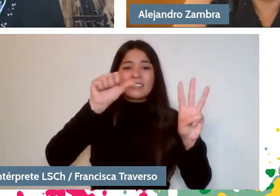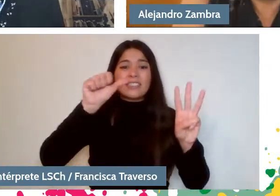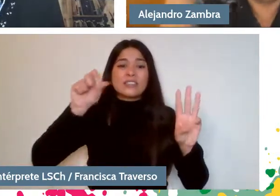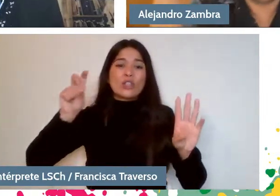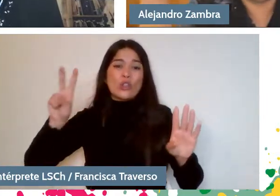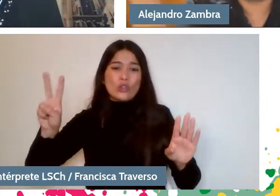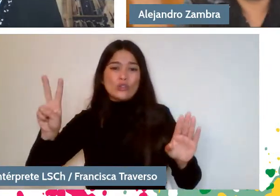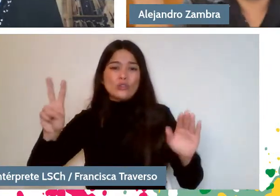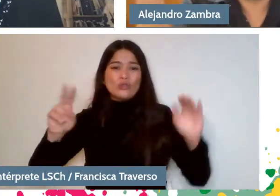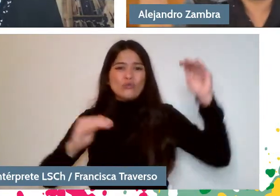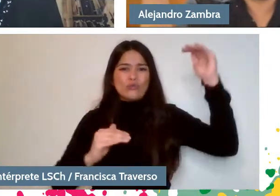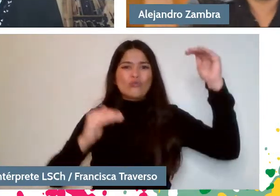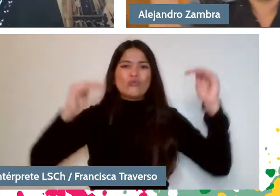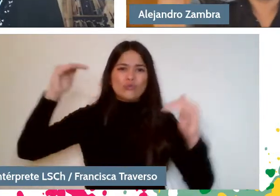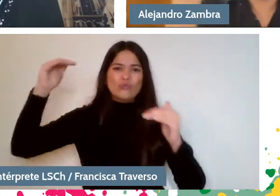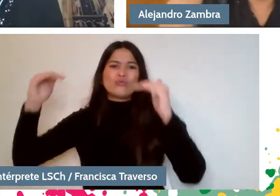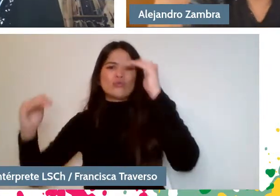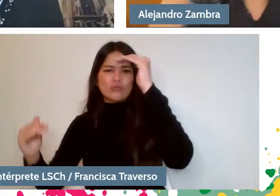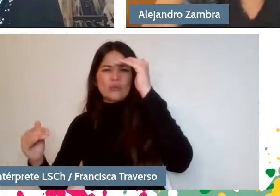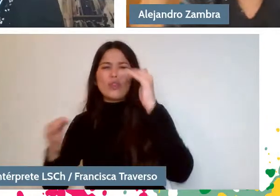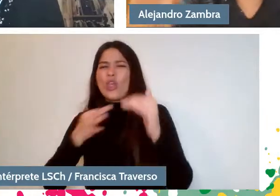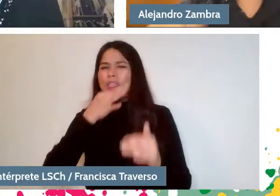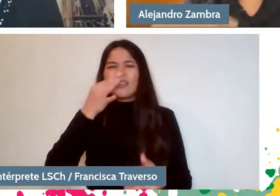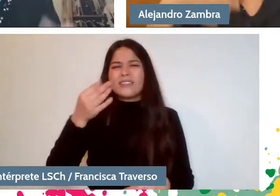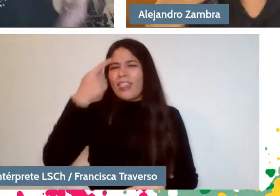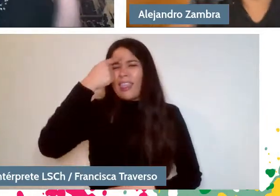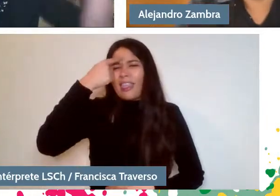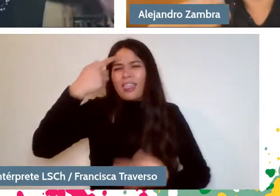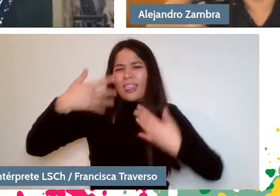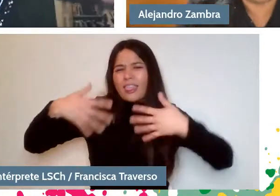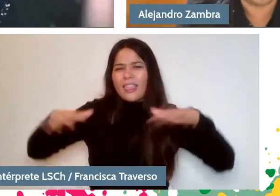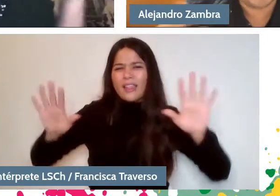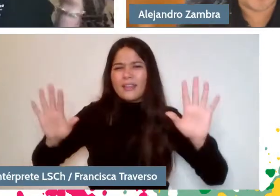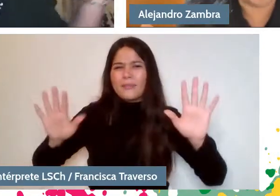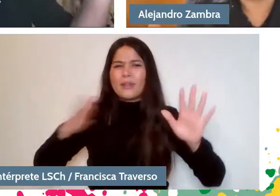I'm doing it in a very stupid way, but I do feel that it relates to the rhythm.